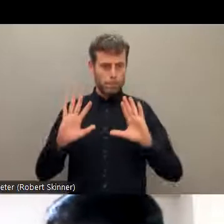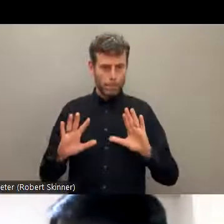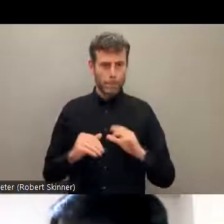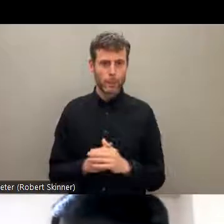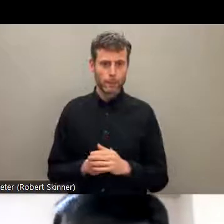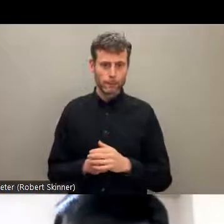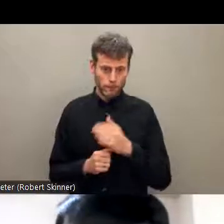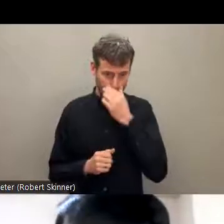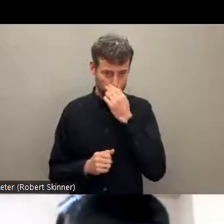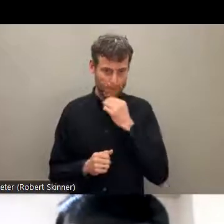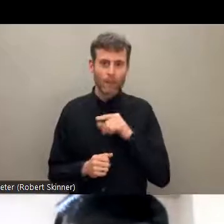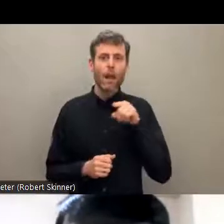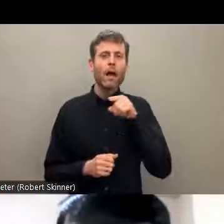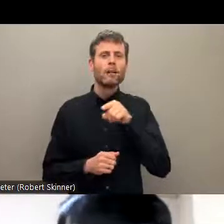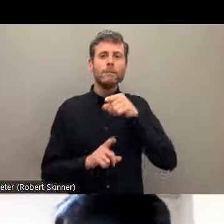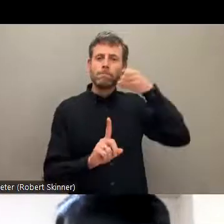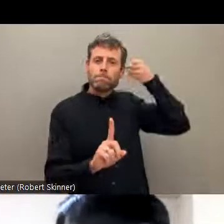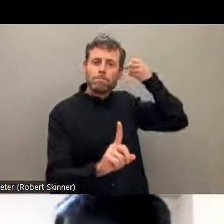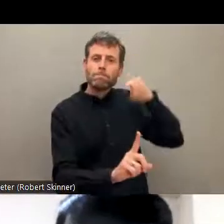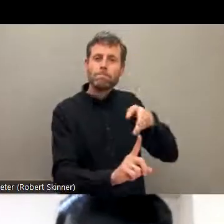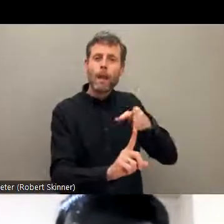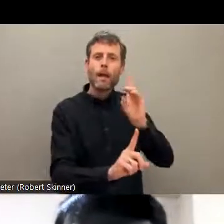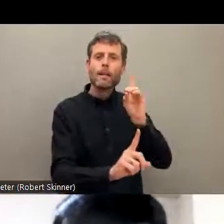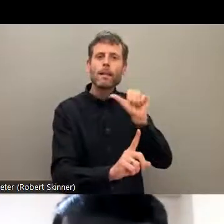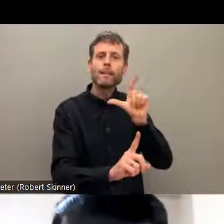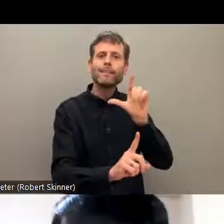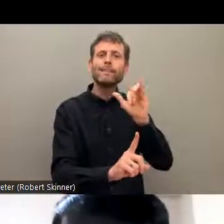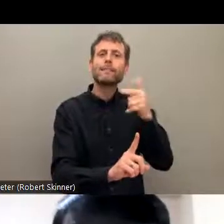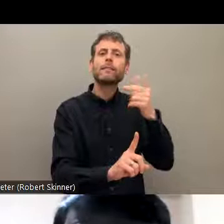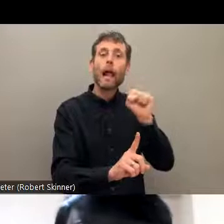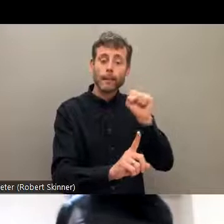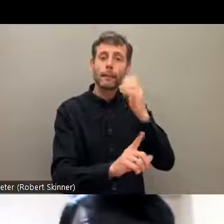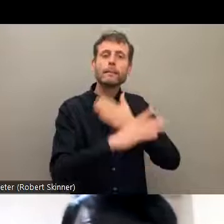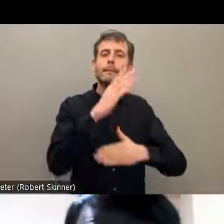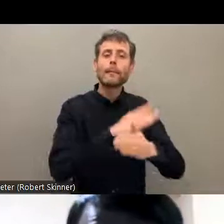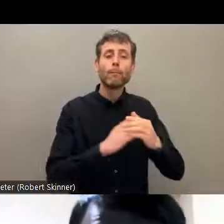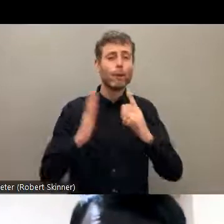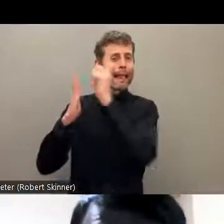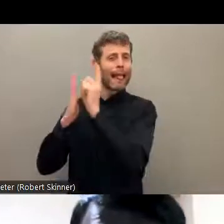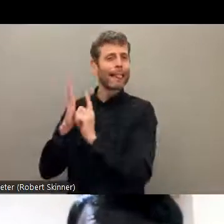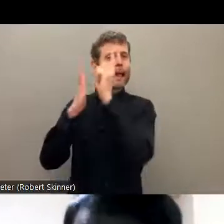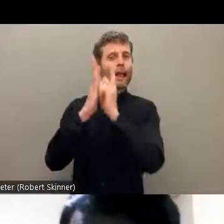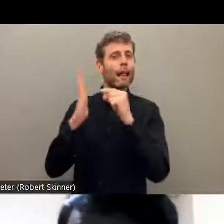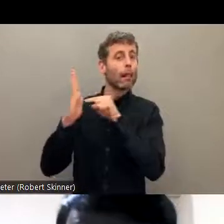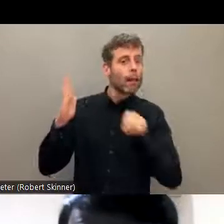Dalit with disabilities but at least we have the fundamental legal